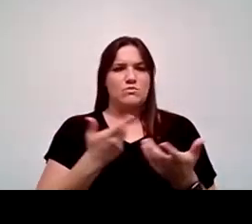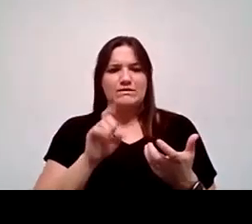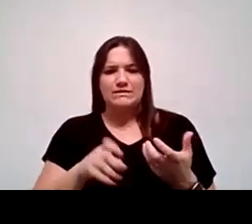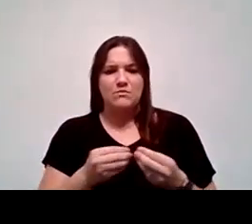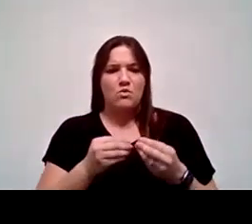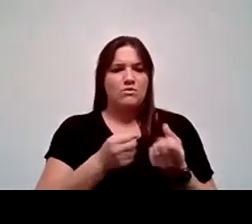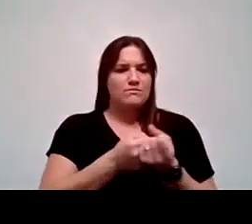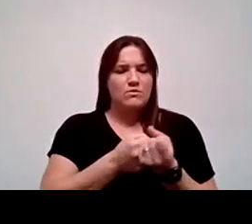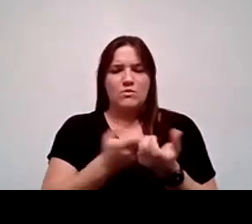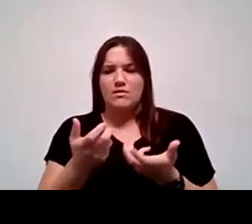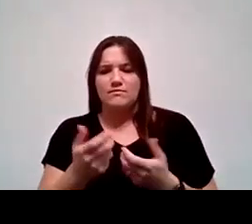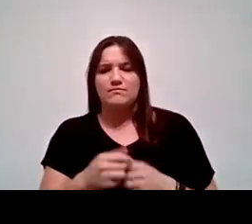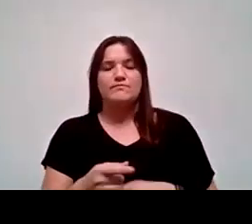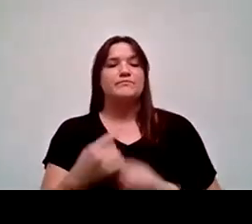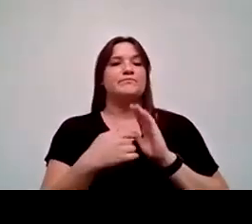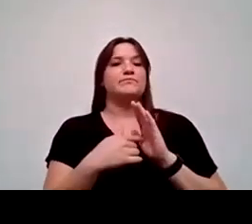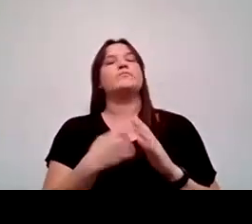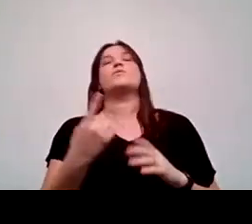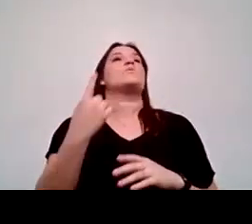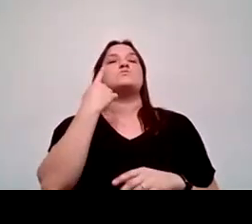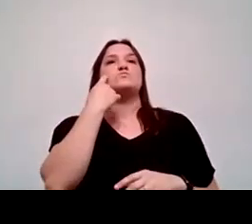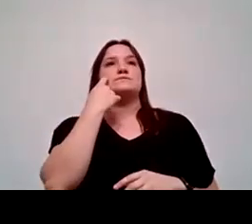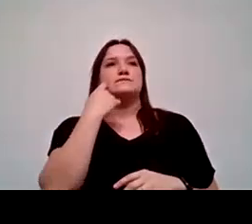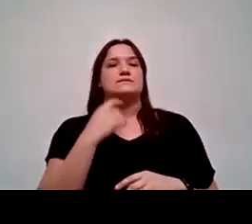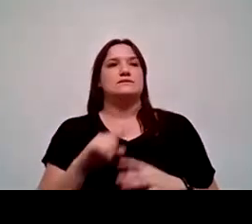And for example, one came recently, the beginning of this semester